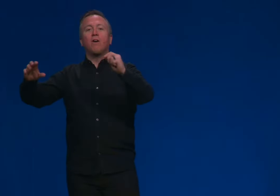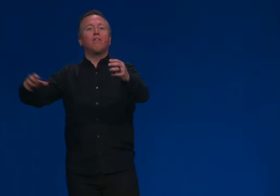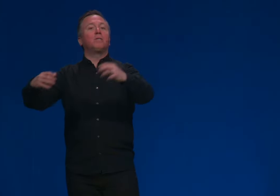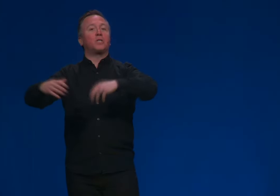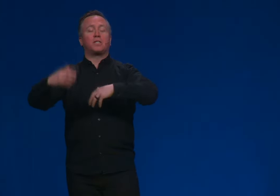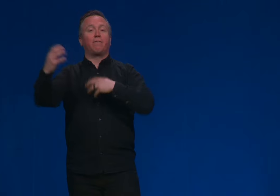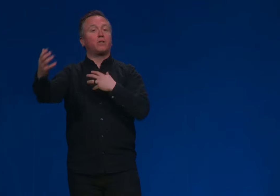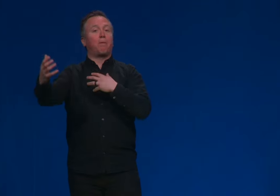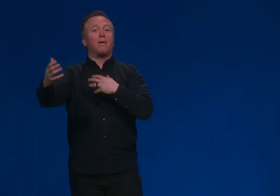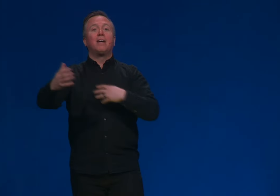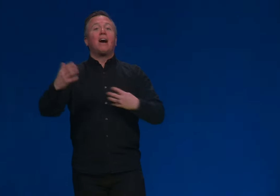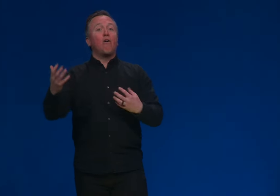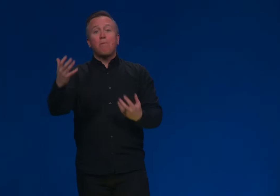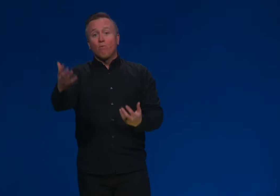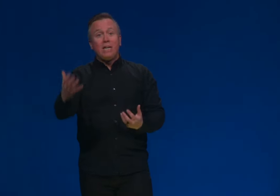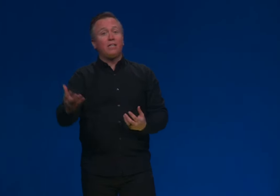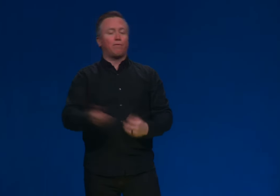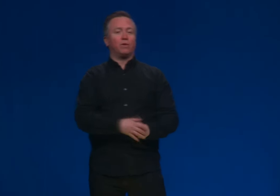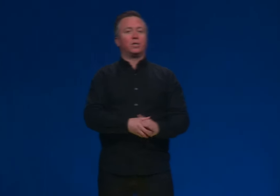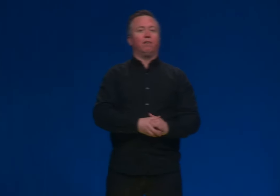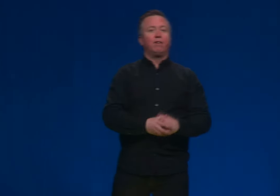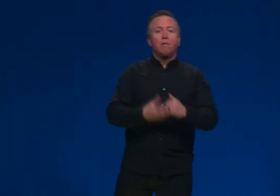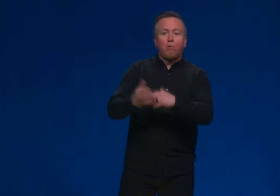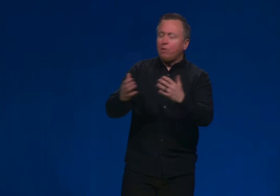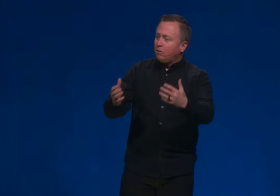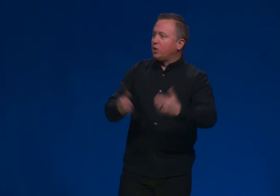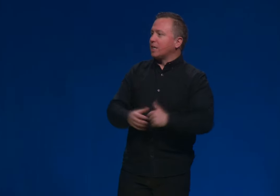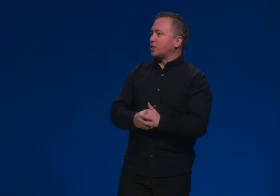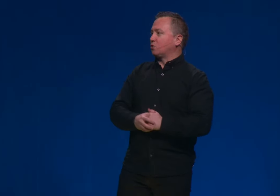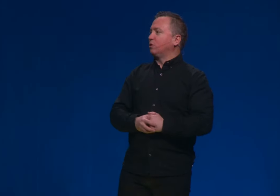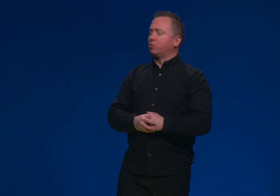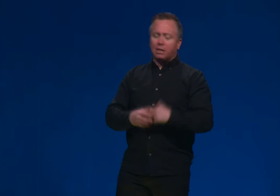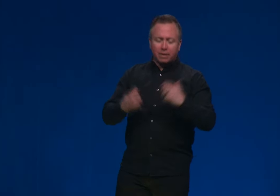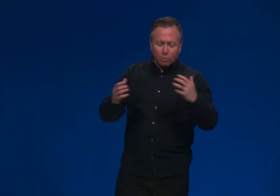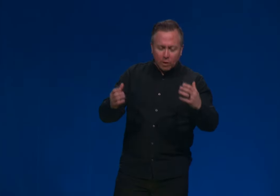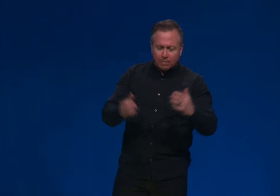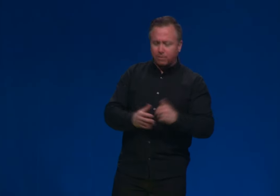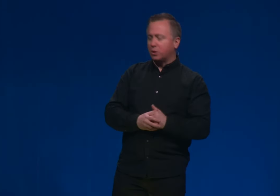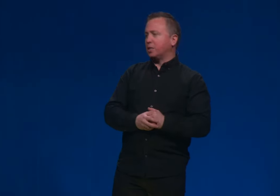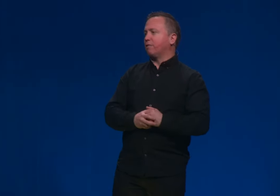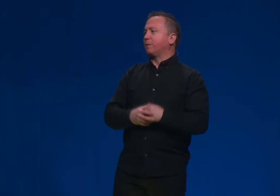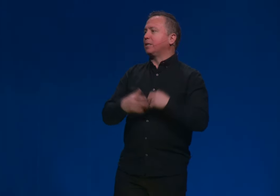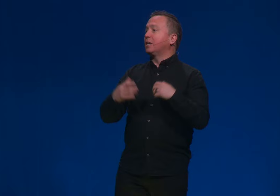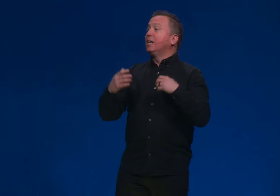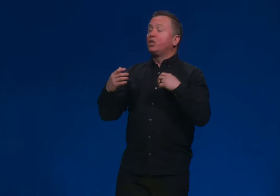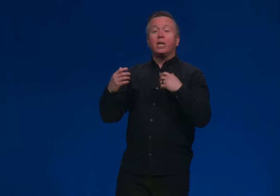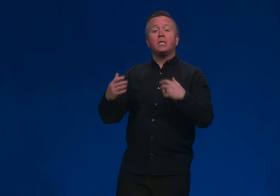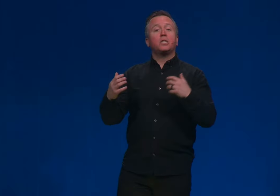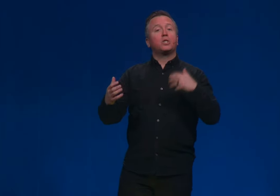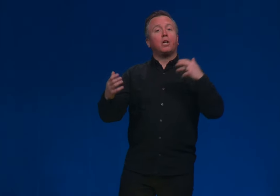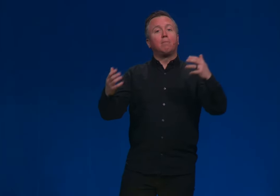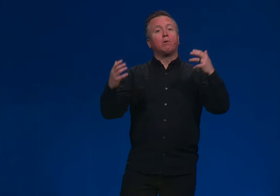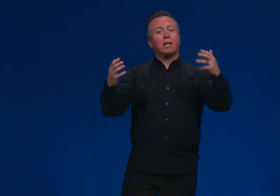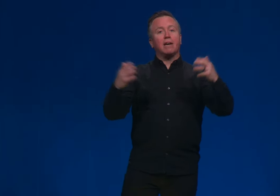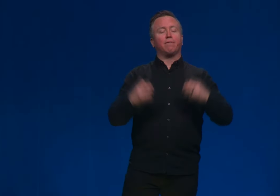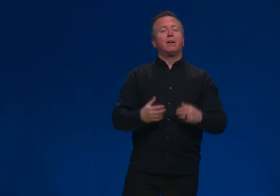One of them is just the first part. I hope you read this for yourself. Pull out Genesis 1 to 11 and read it for yourself because Genesis is all about life.